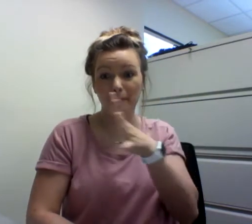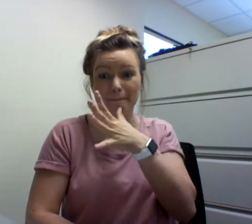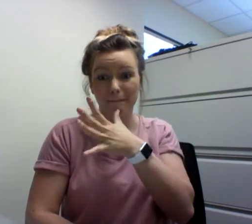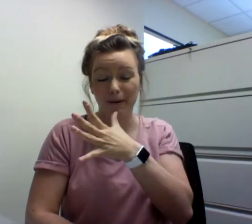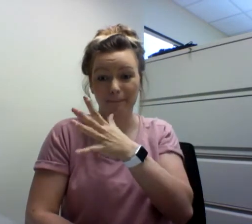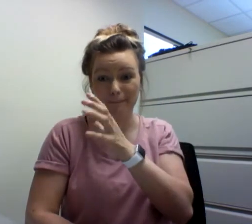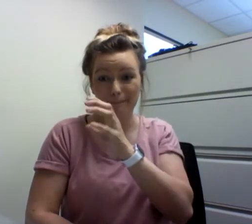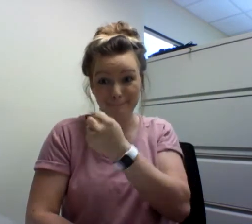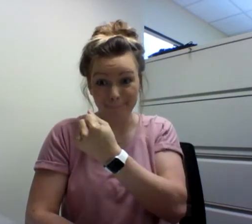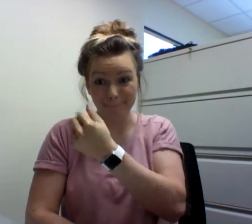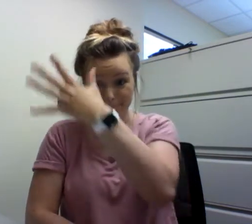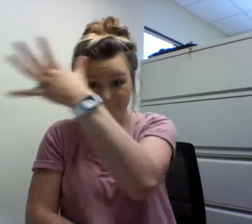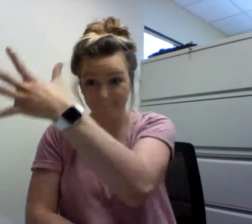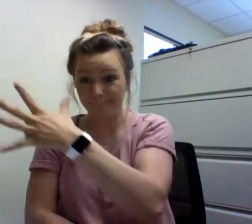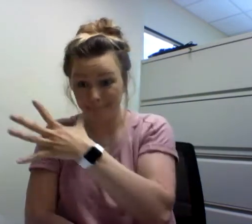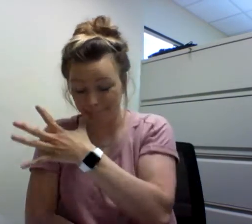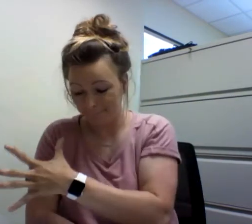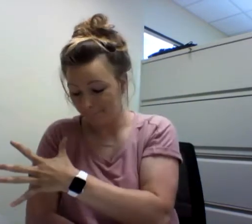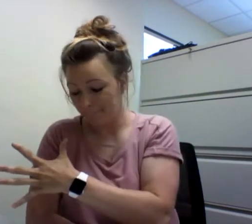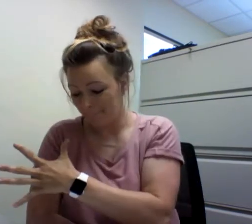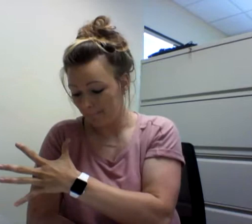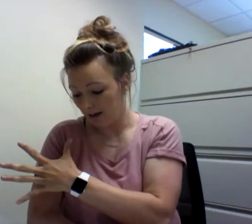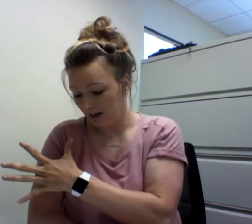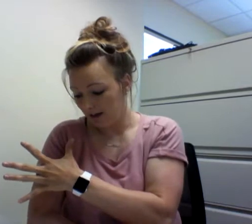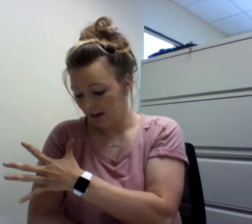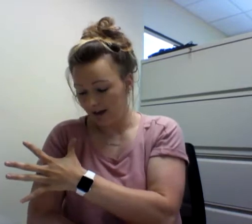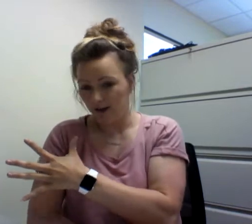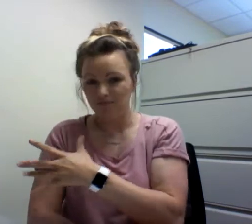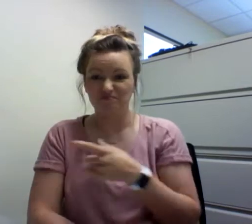Both his parents and his maternal grandparents are Deaf.